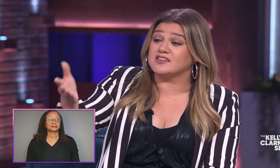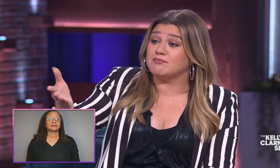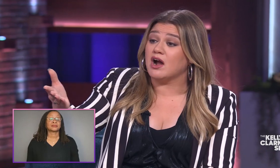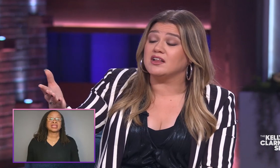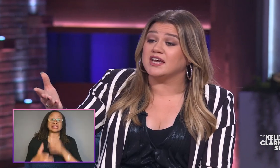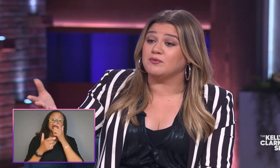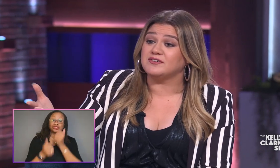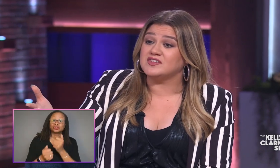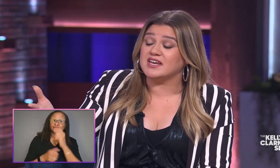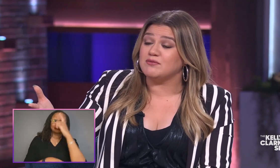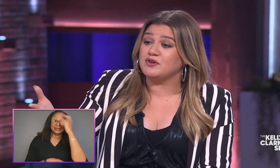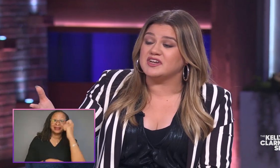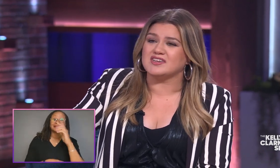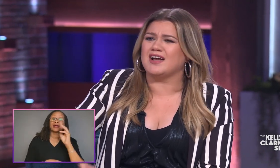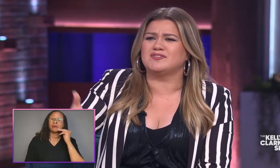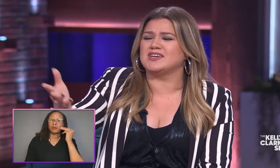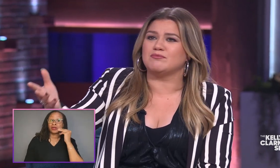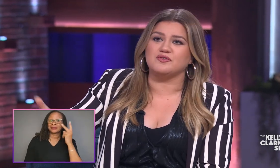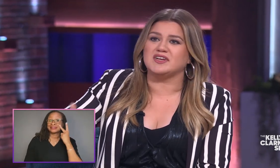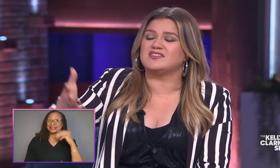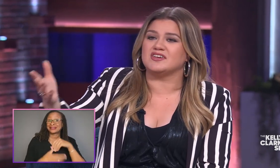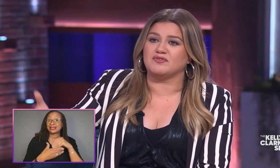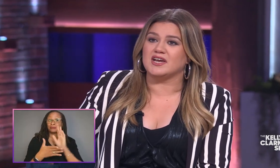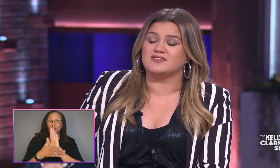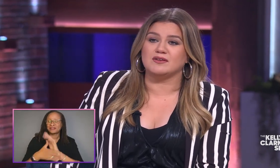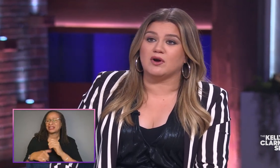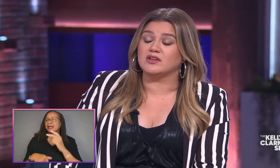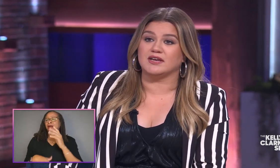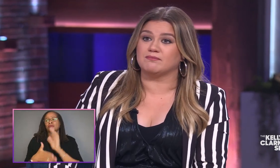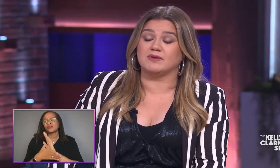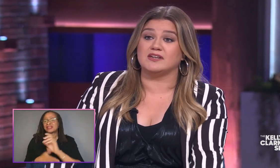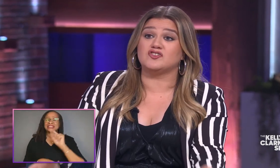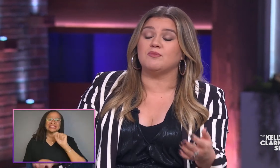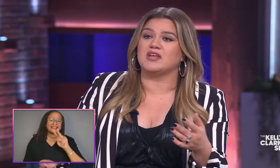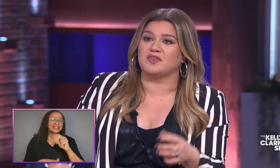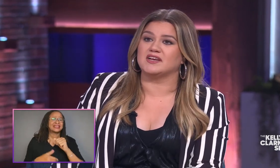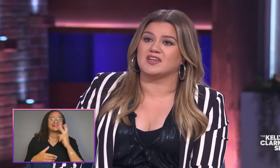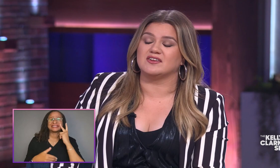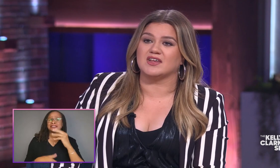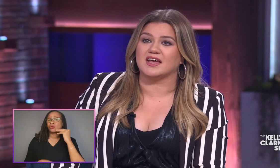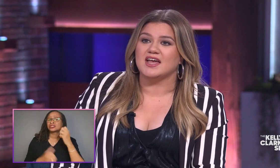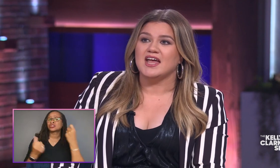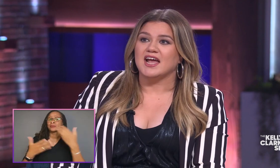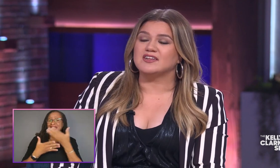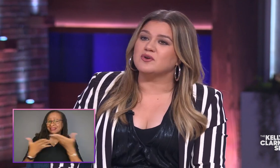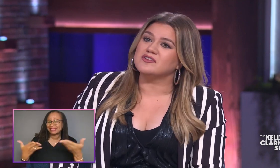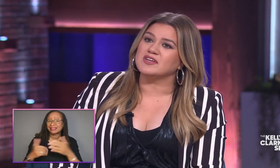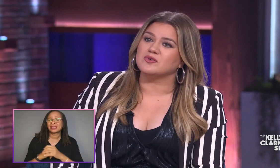'cause Marlee we've seen in movies, I've seen movies, TV, I've seen Marlee in so many things. And it's like it's one of those things